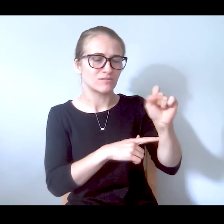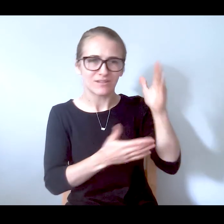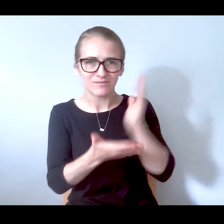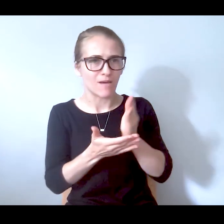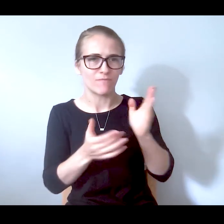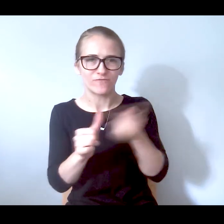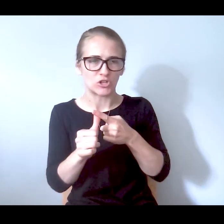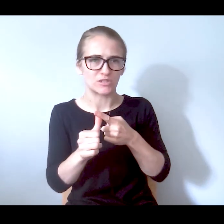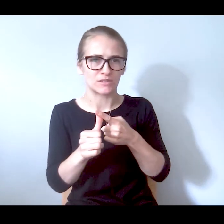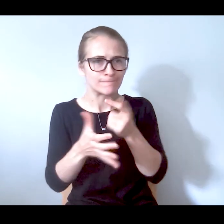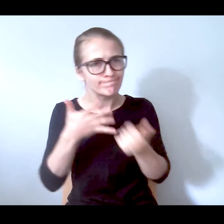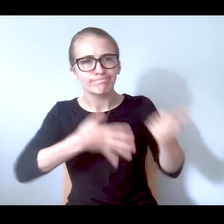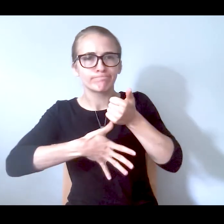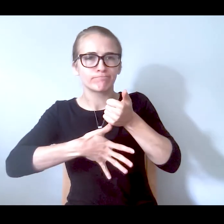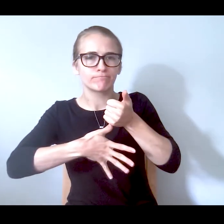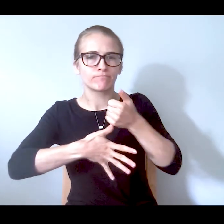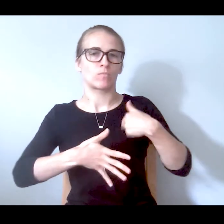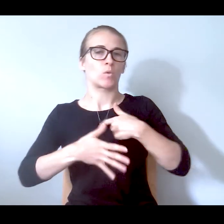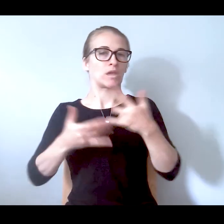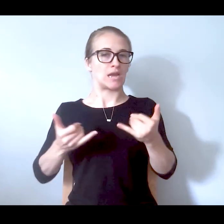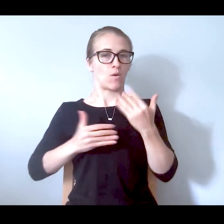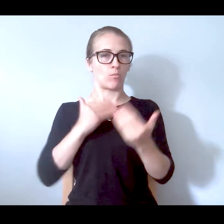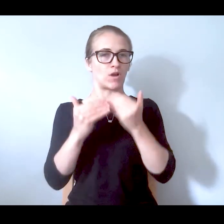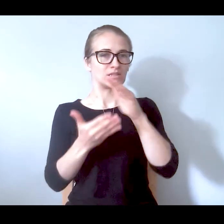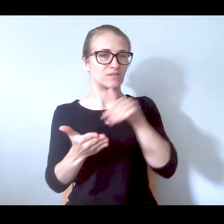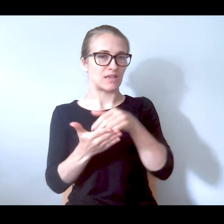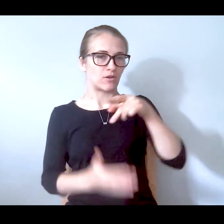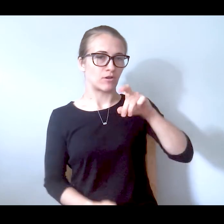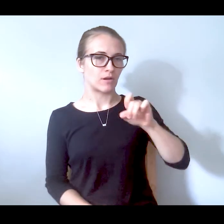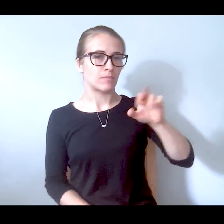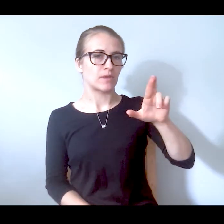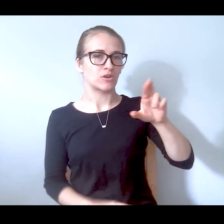they're criminals. That's the first thing. We are actually in the process of centering peers